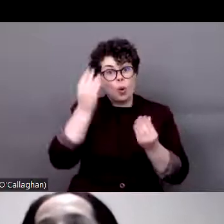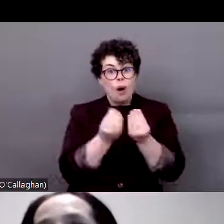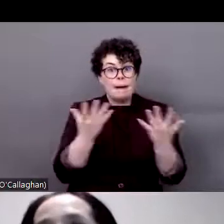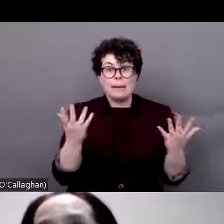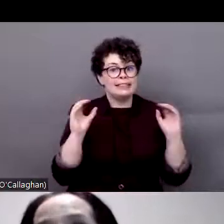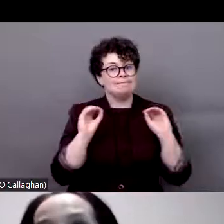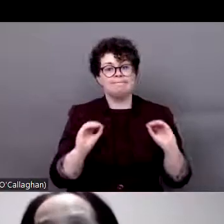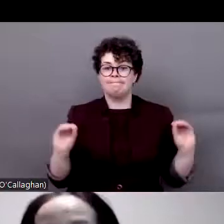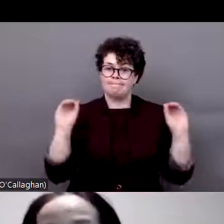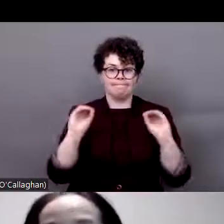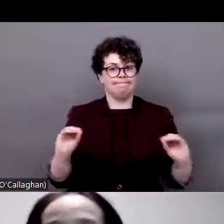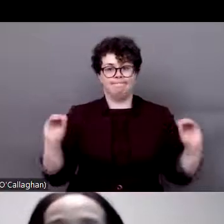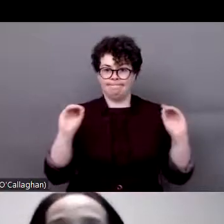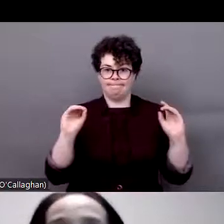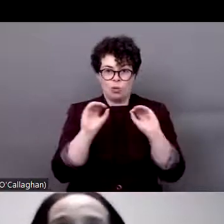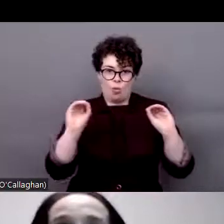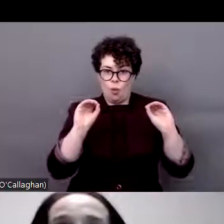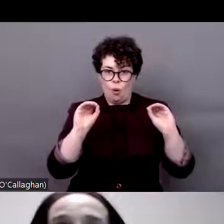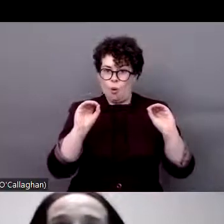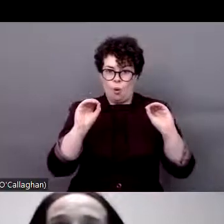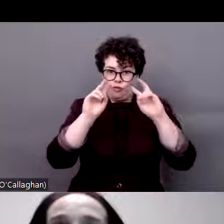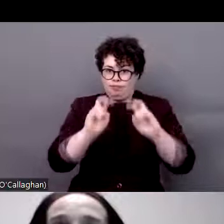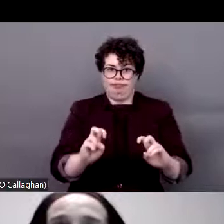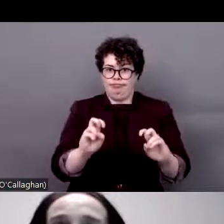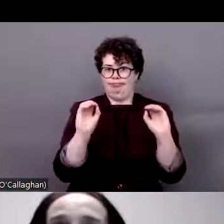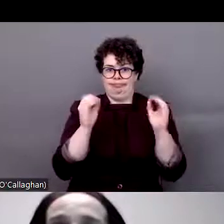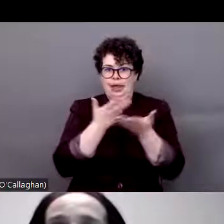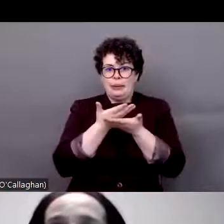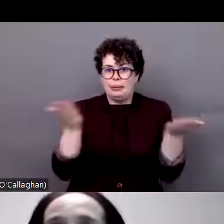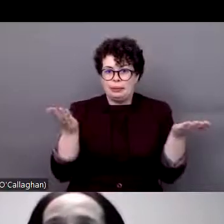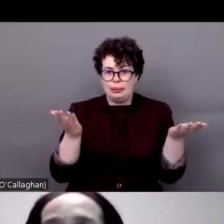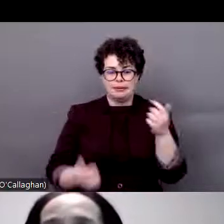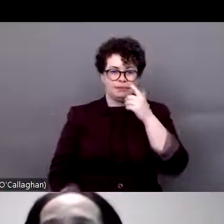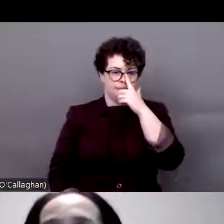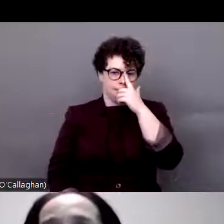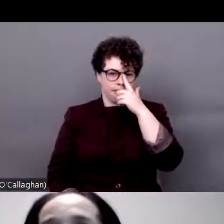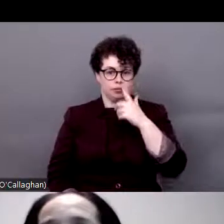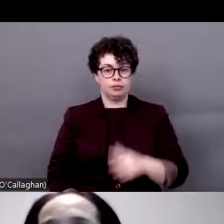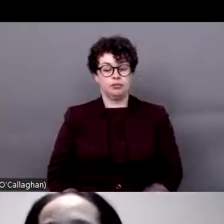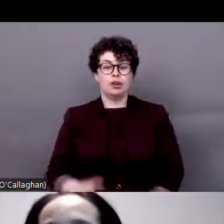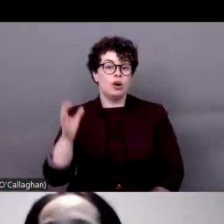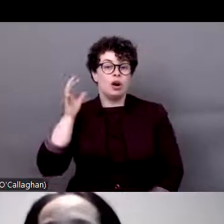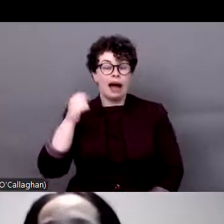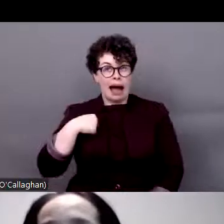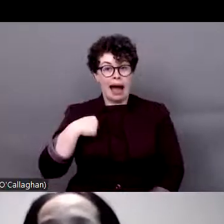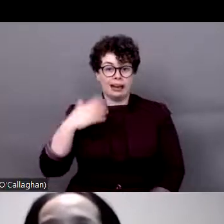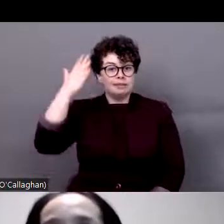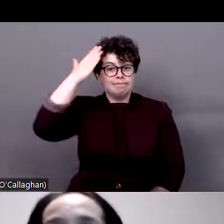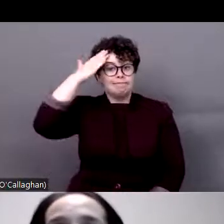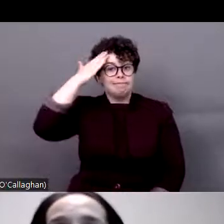is no disaggravated data about Roma people with disabilities. I can tell that Roma people belong to the most marginalized communities in Ukraine